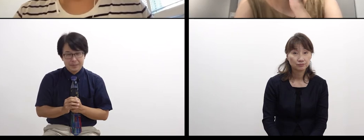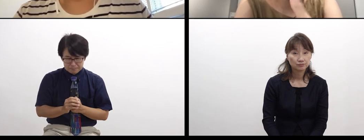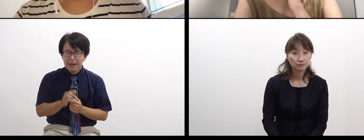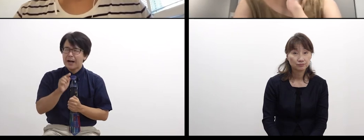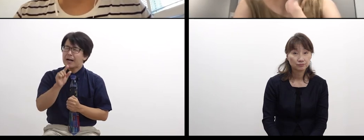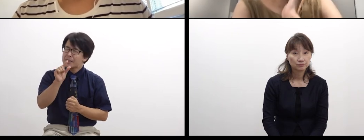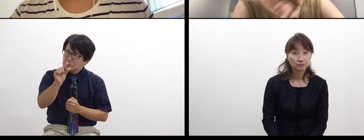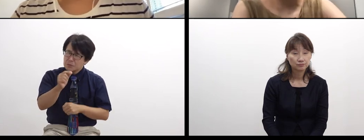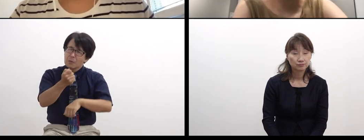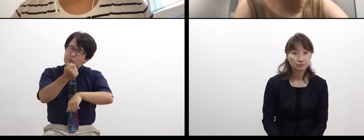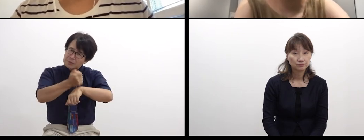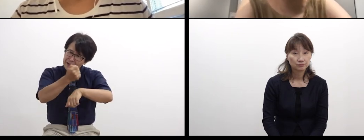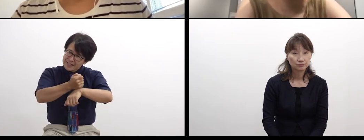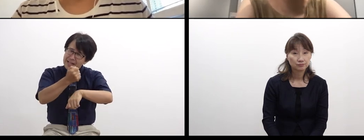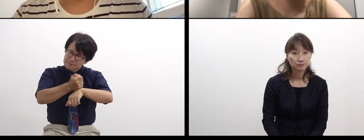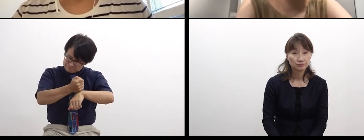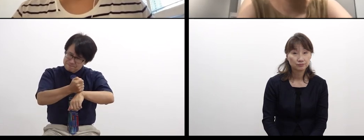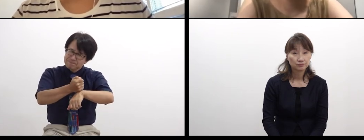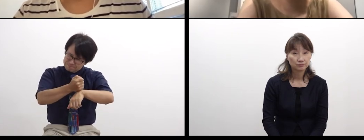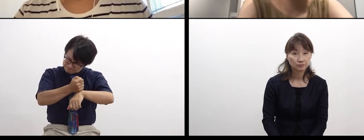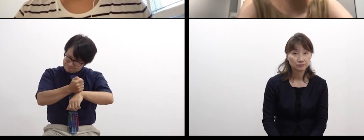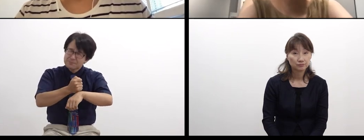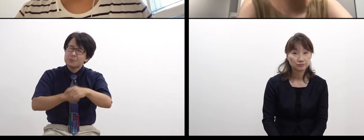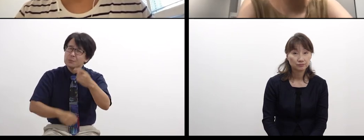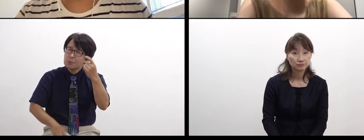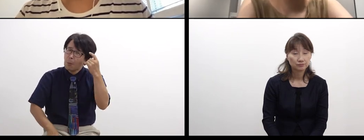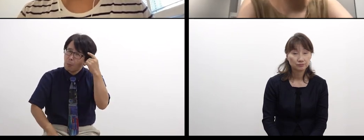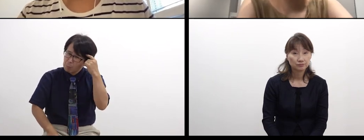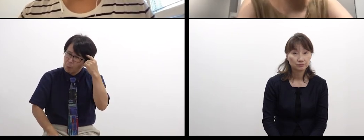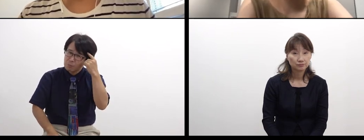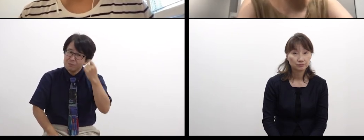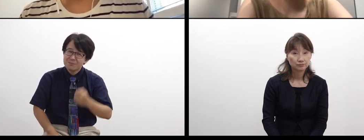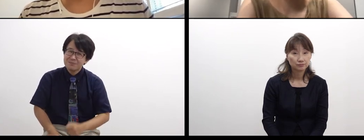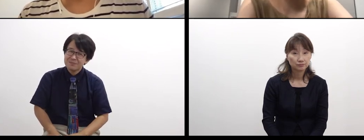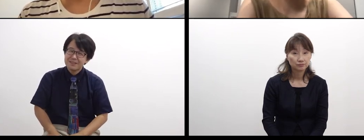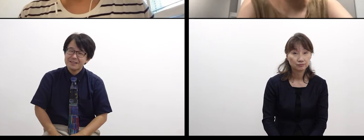for each other. In your experiences,